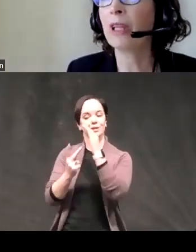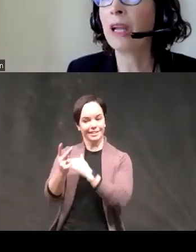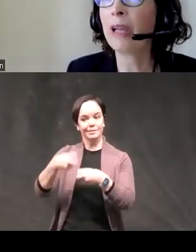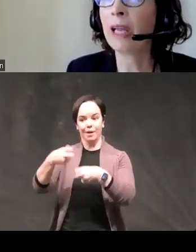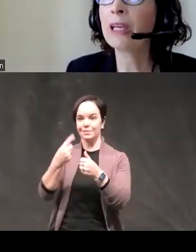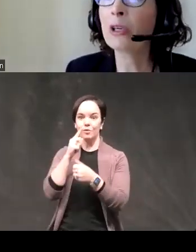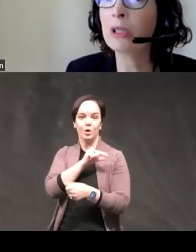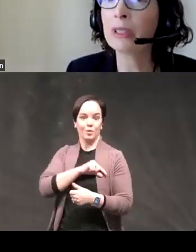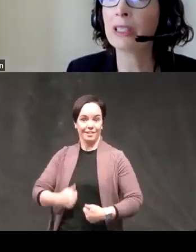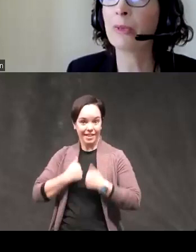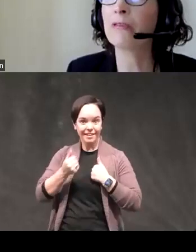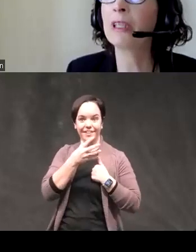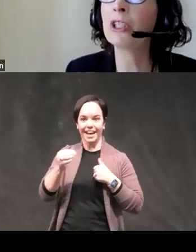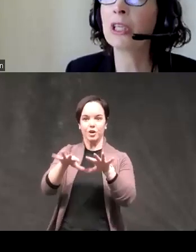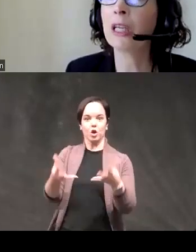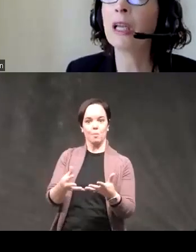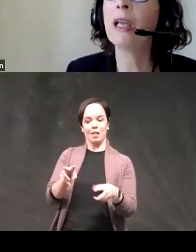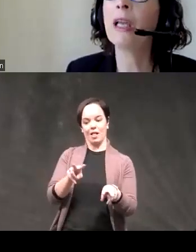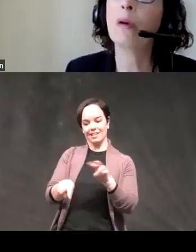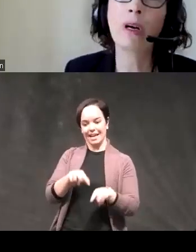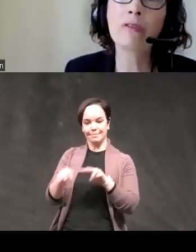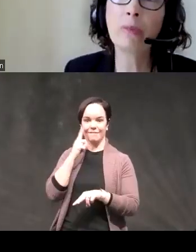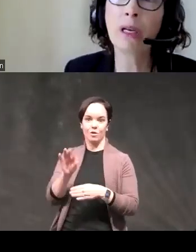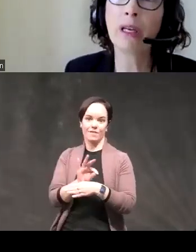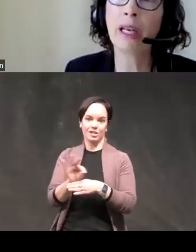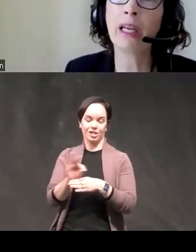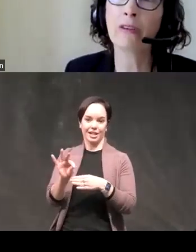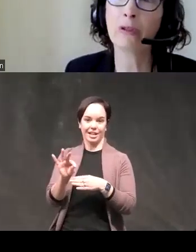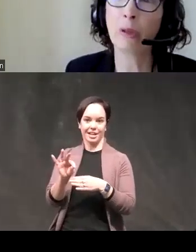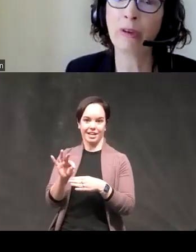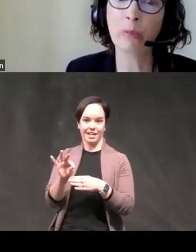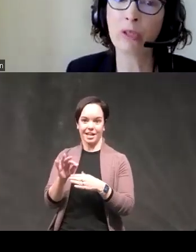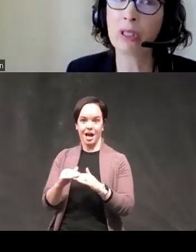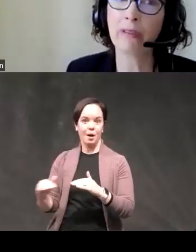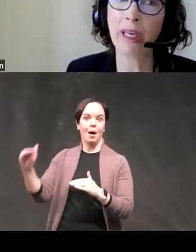of life and Global assessment of functioning above and beyond any other form of impulsivity